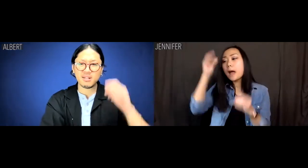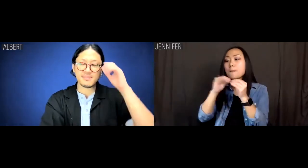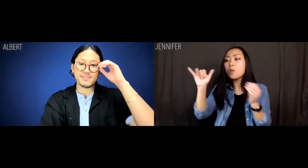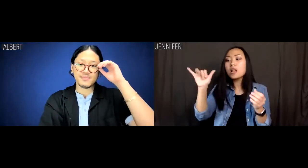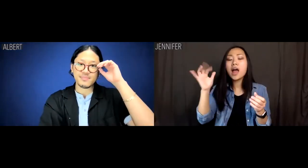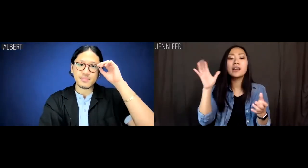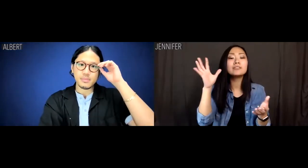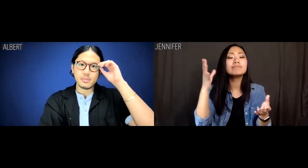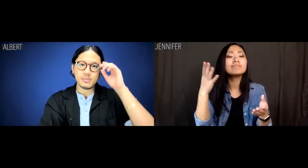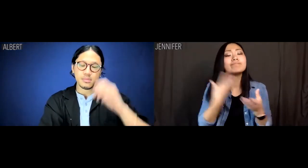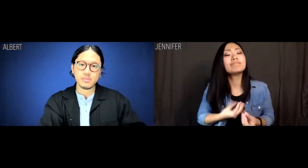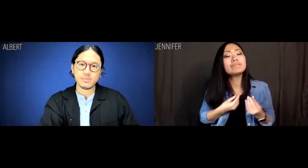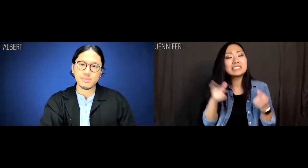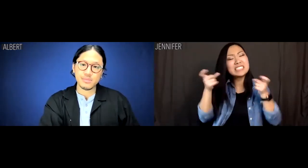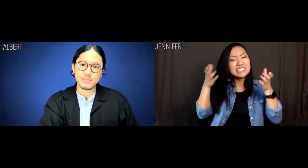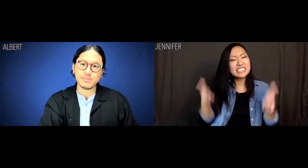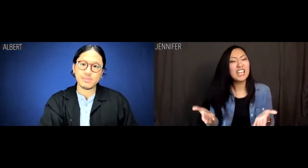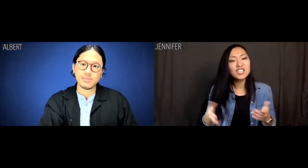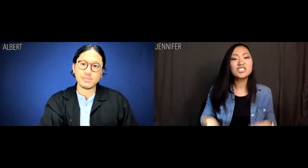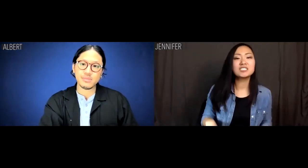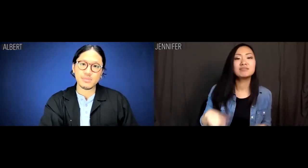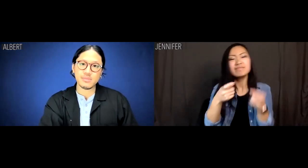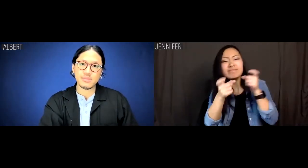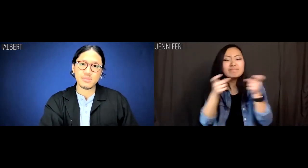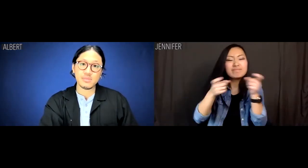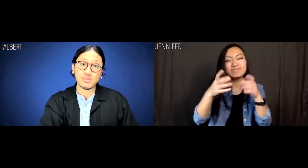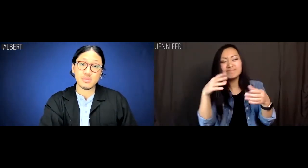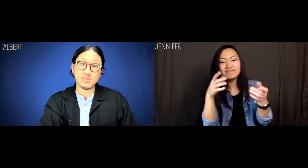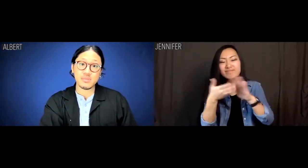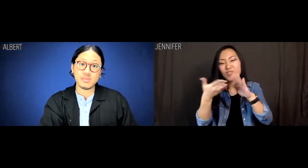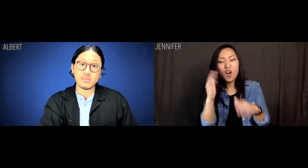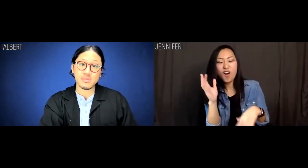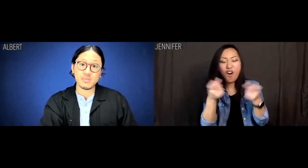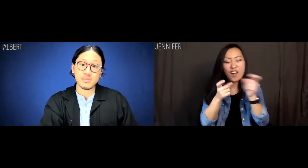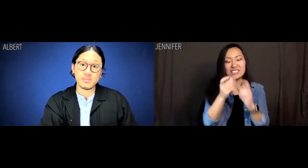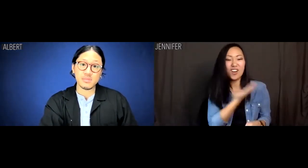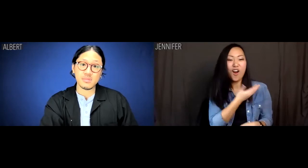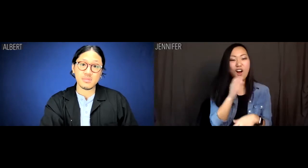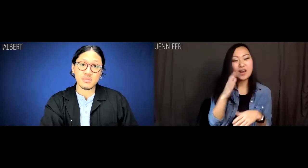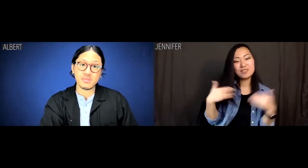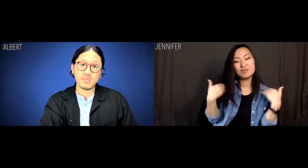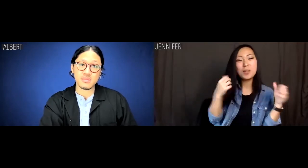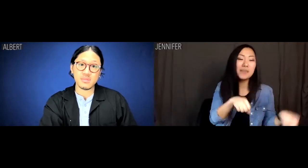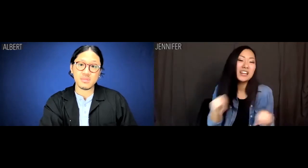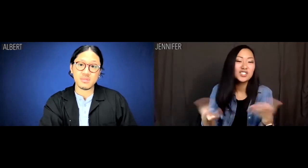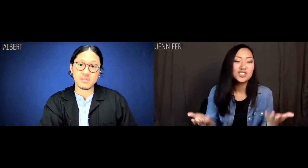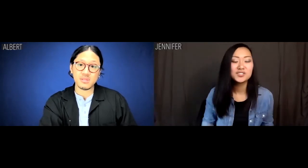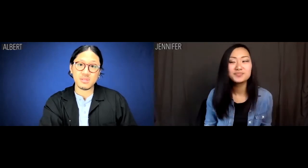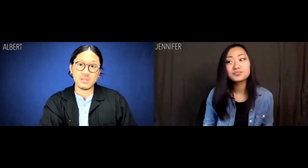Mom and Dad were more like benevolent dictators harnessing our youthful potential.